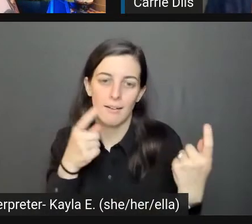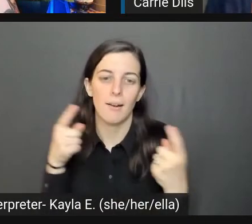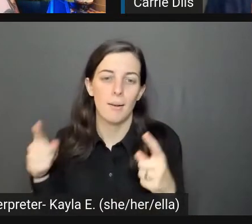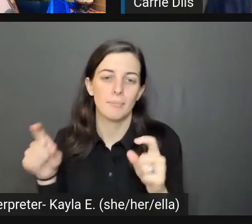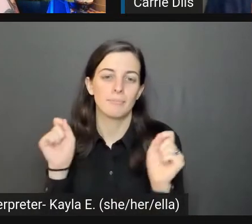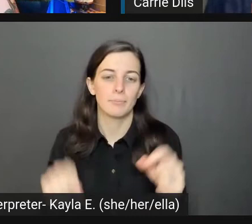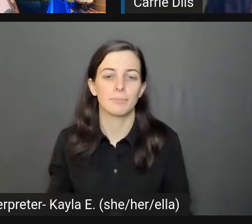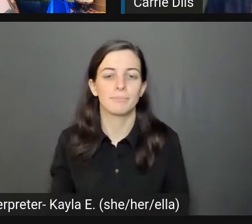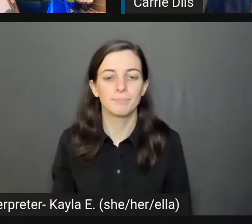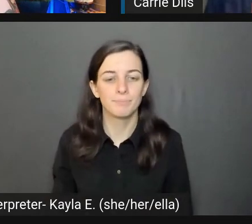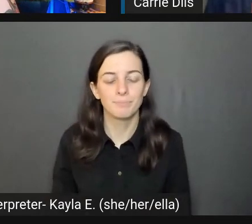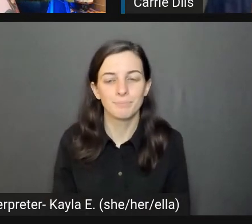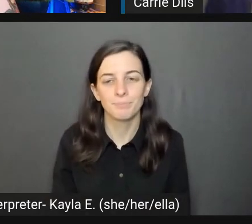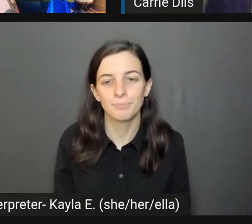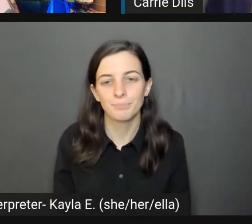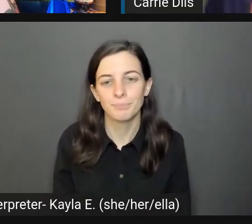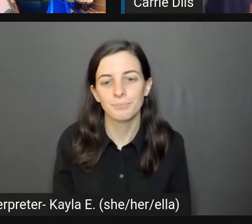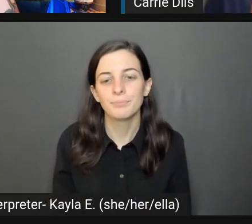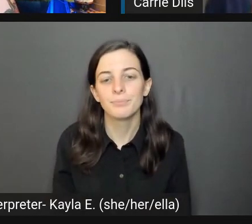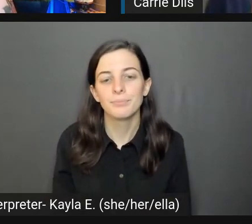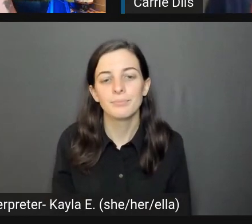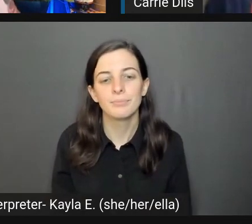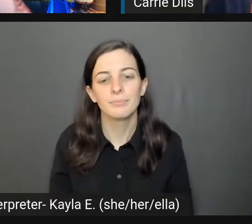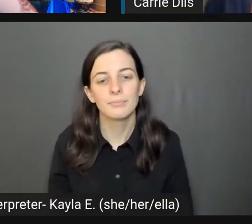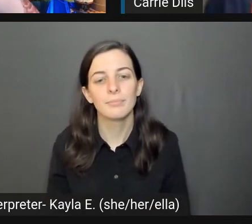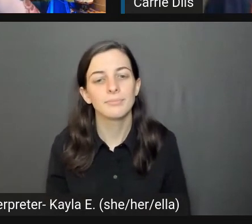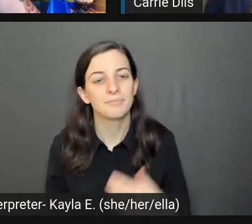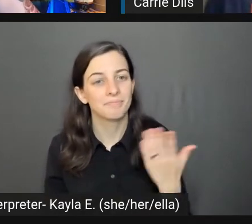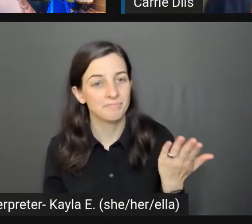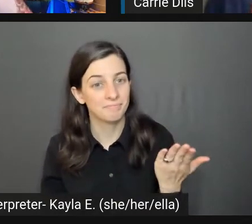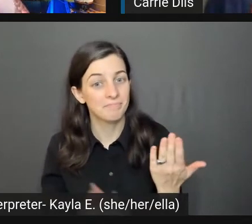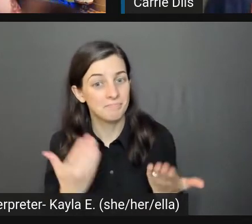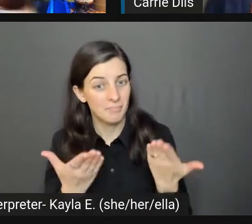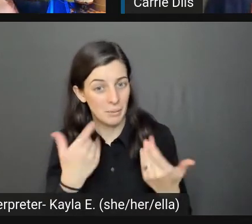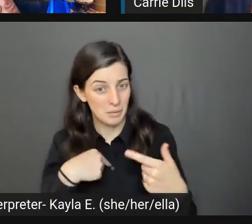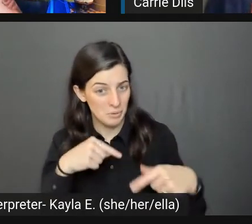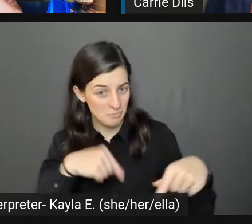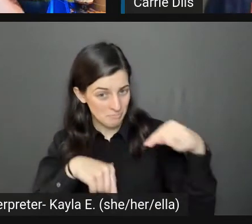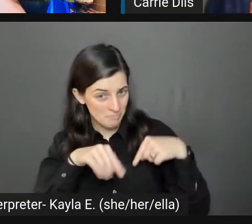Thank you. Maybe going back to your final point of be a good human.